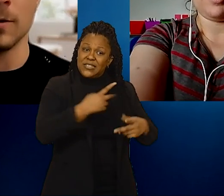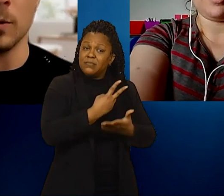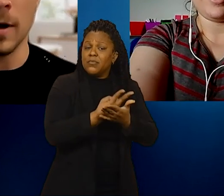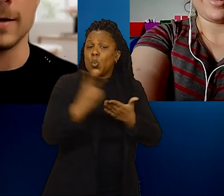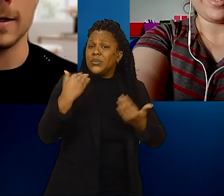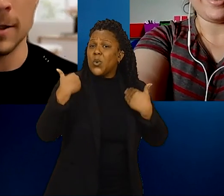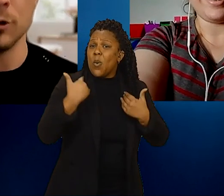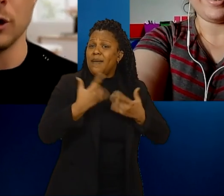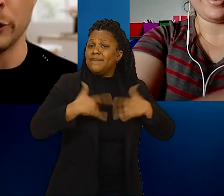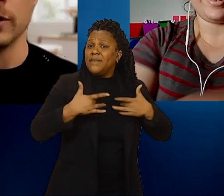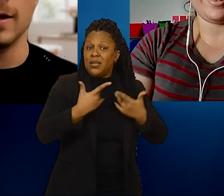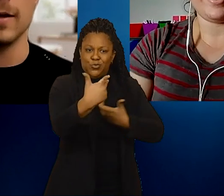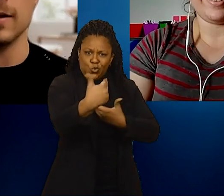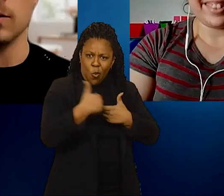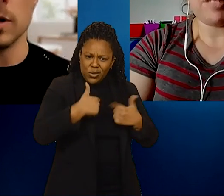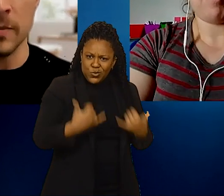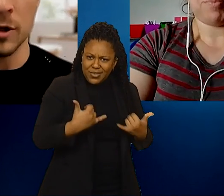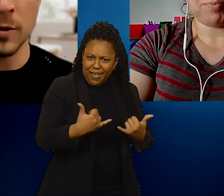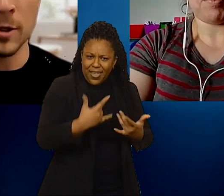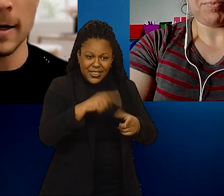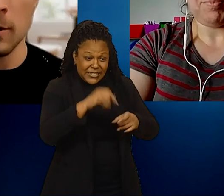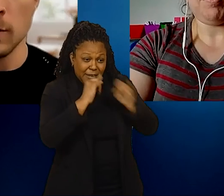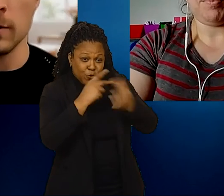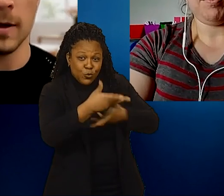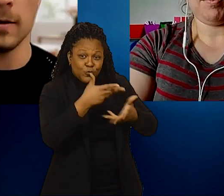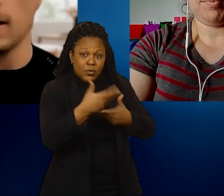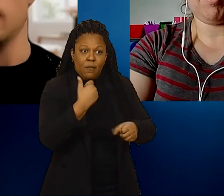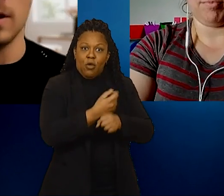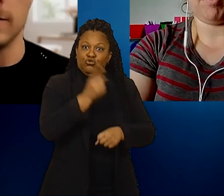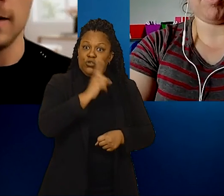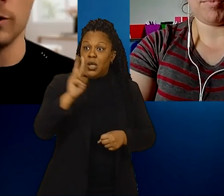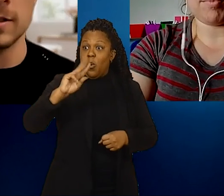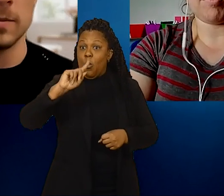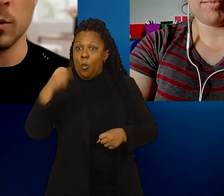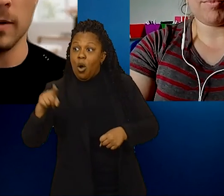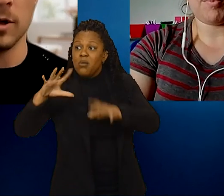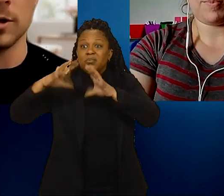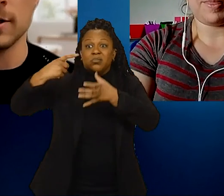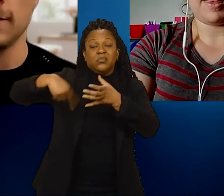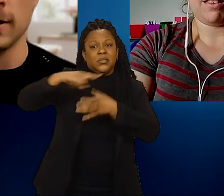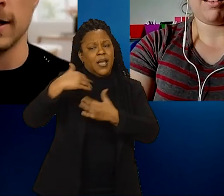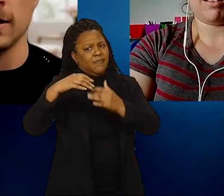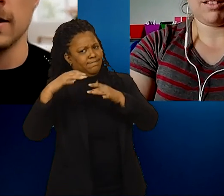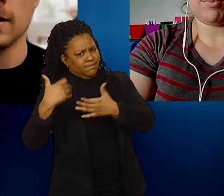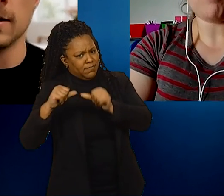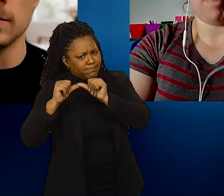We want to continue to hold the Walz Administration accountable and subsequently the administration after that.